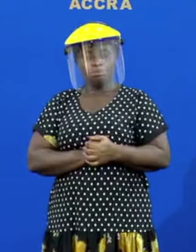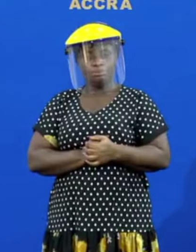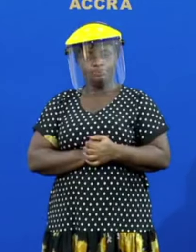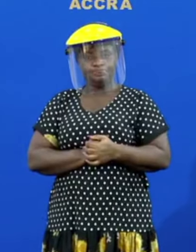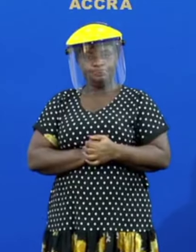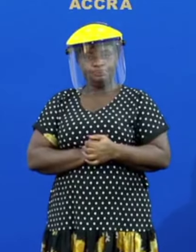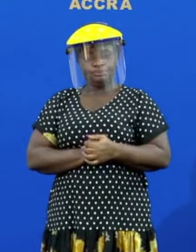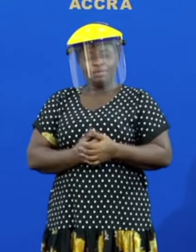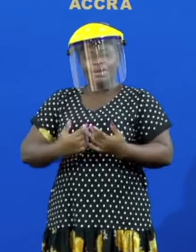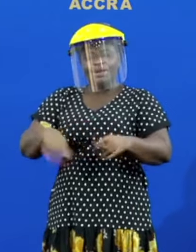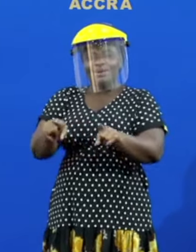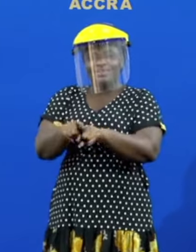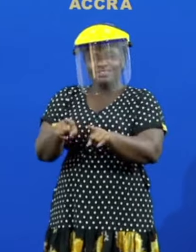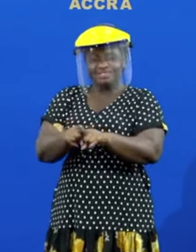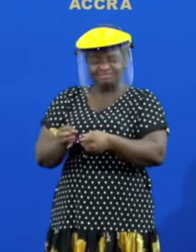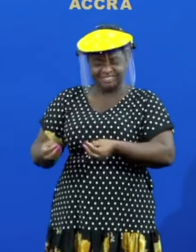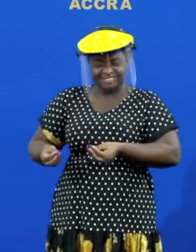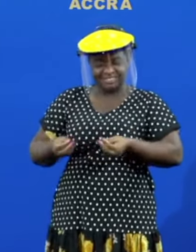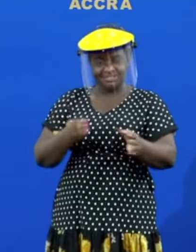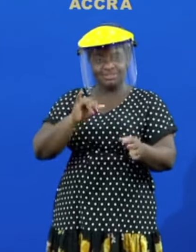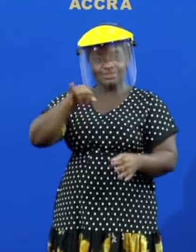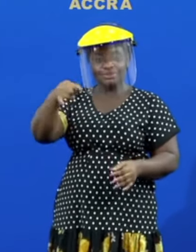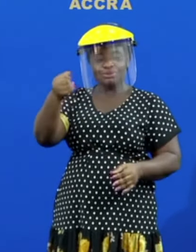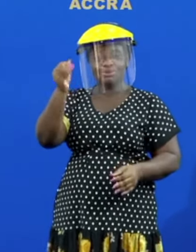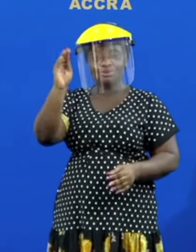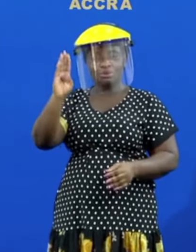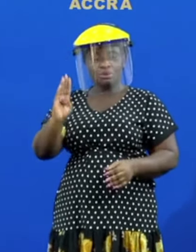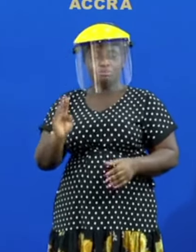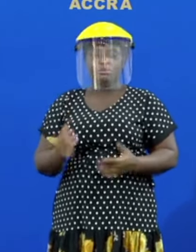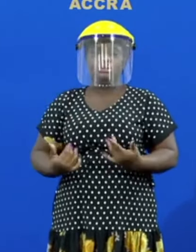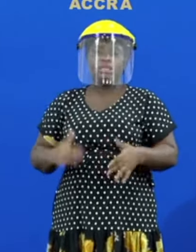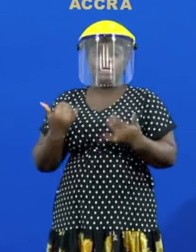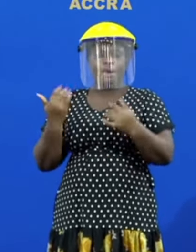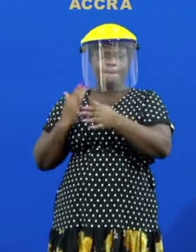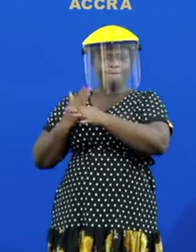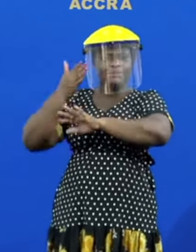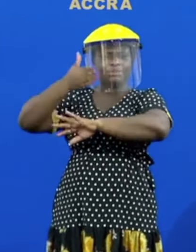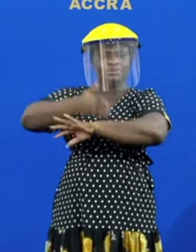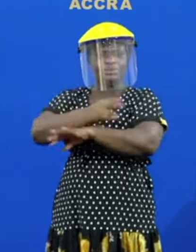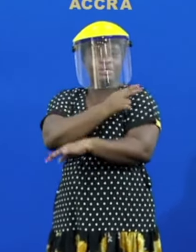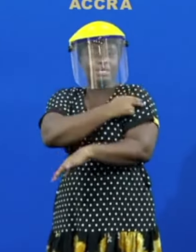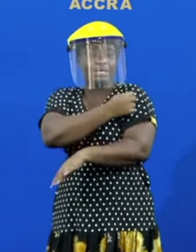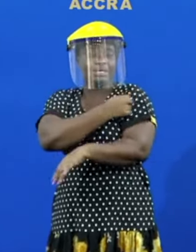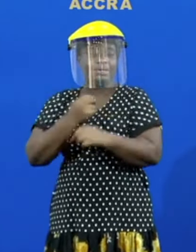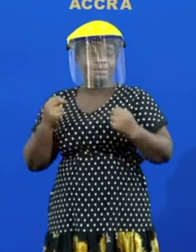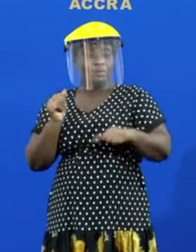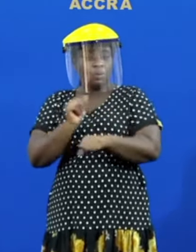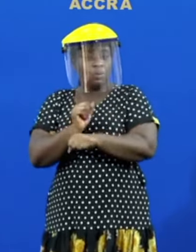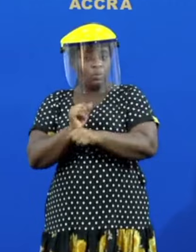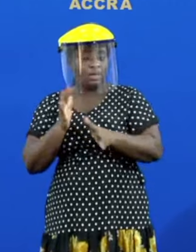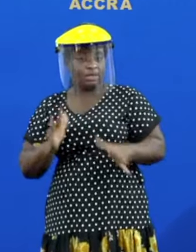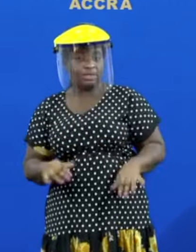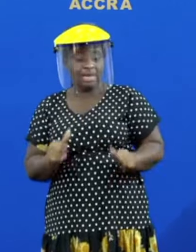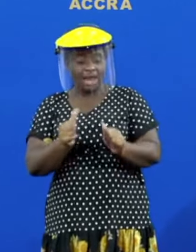it will also provide jobs for the ancillary workers beyond the health care workers themselves in every one of these facilities you have ancillary